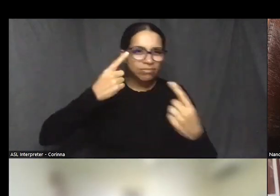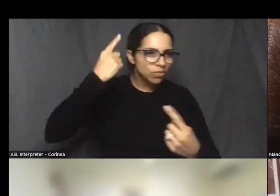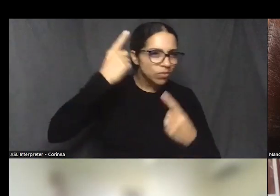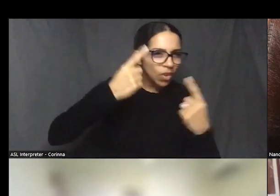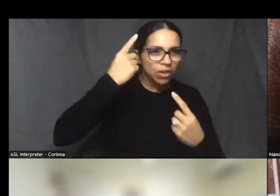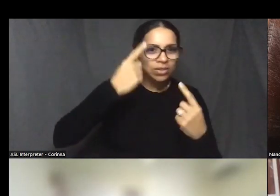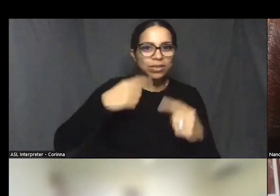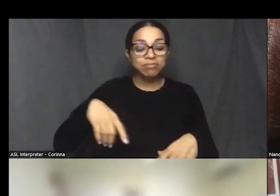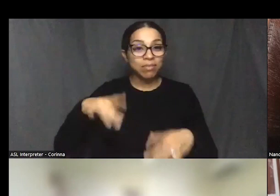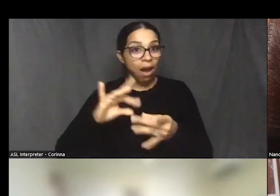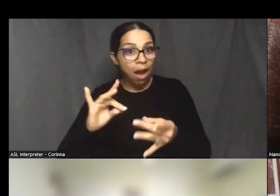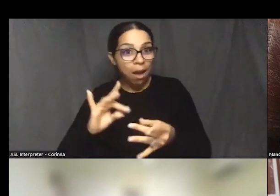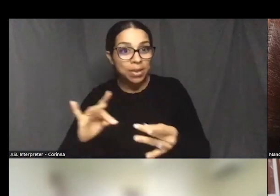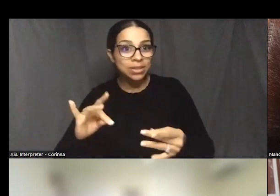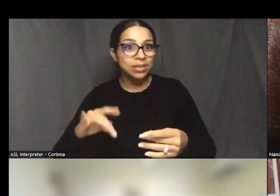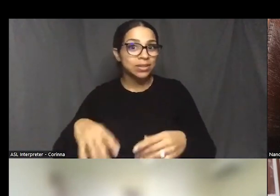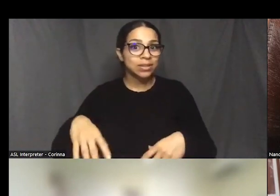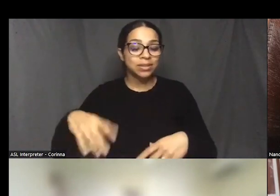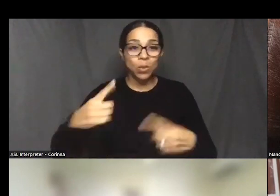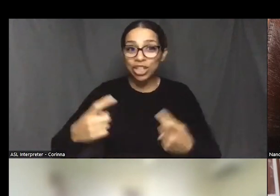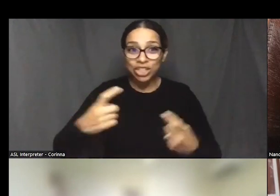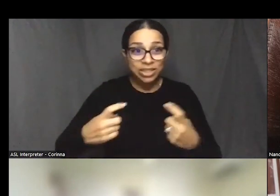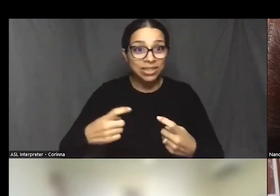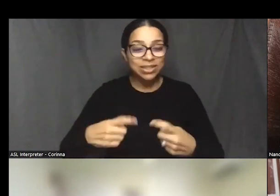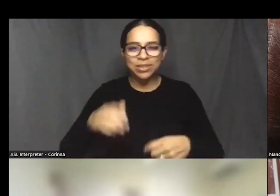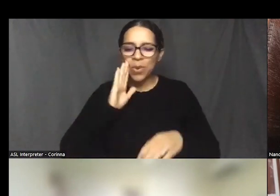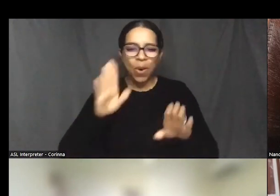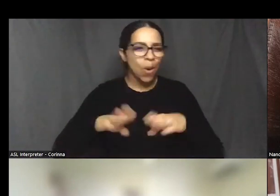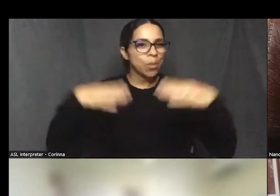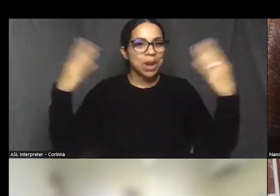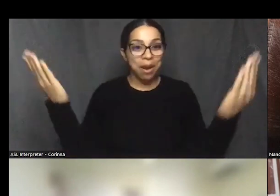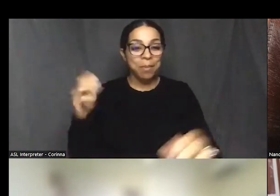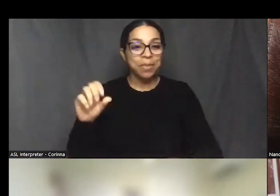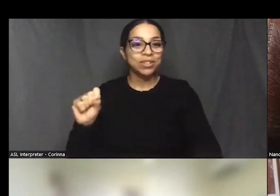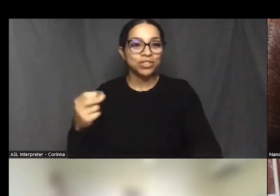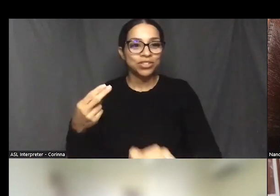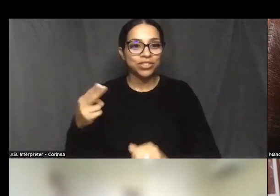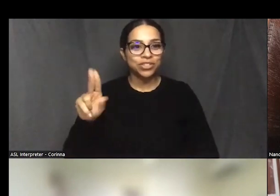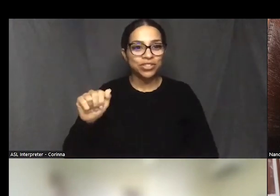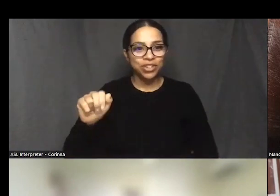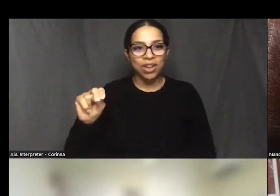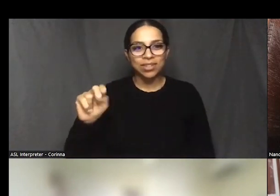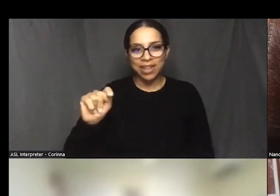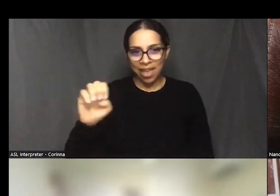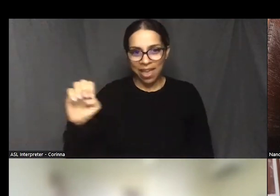We're going to bring Shauntee Daniels from the Baltimore National Heritage Area on.